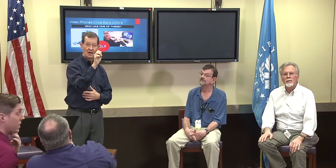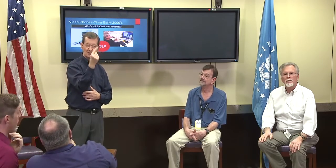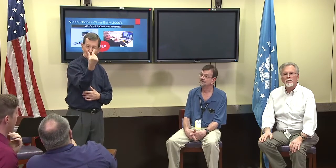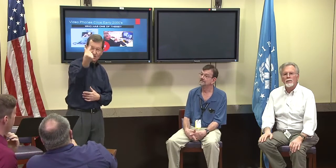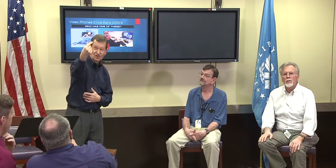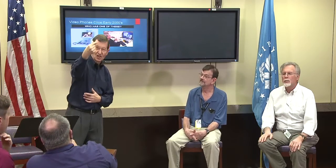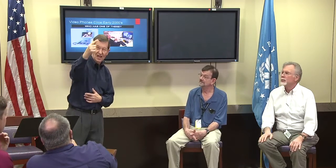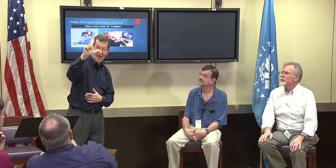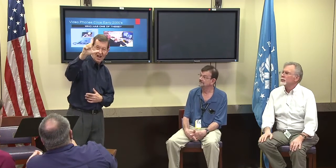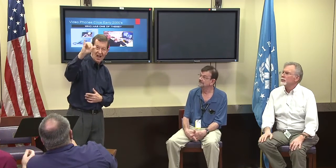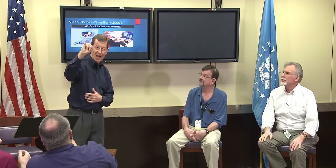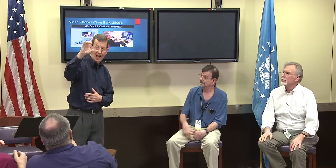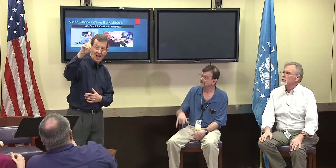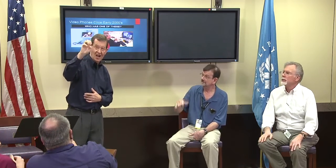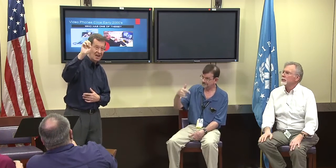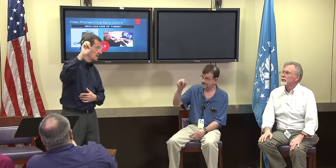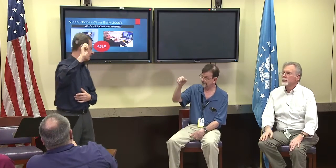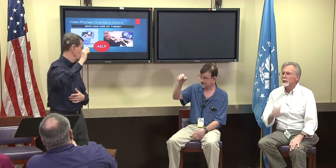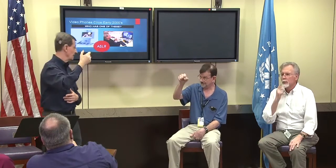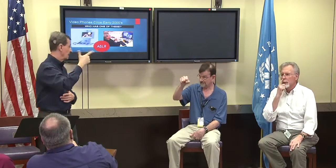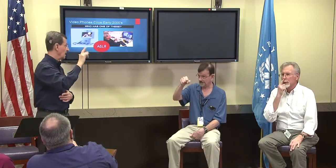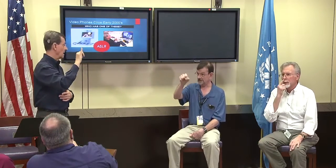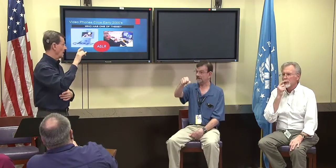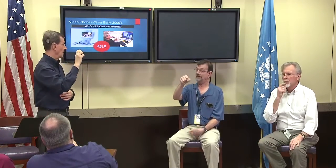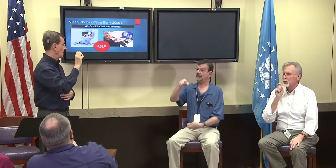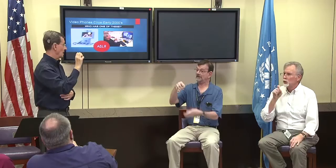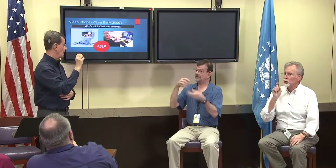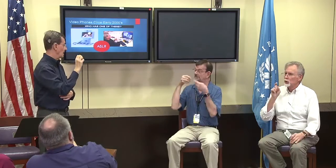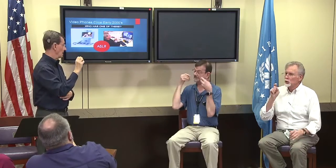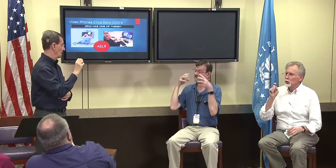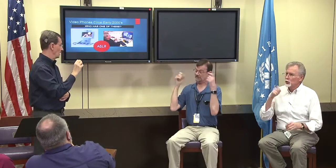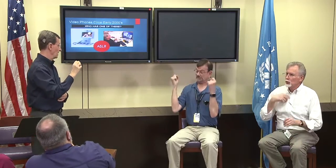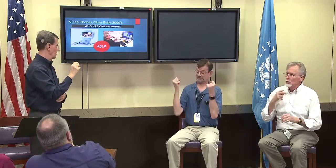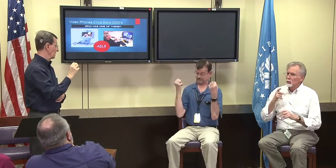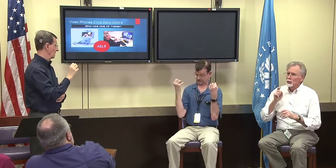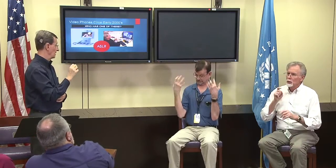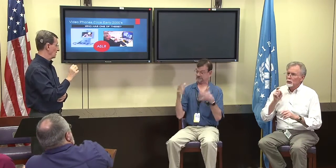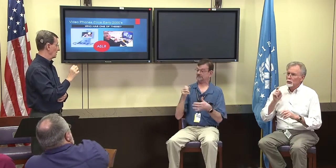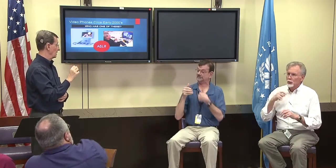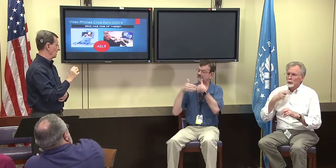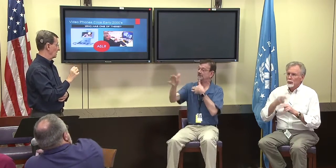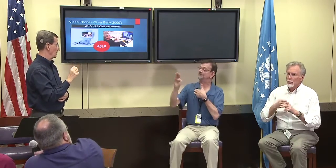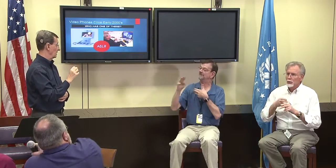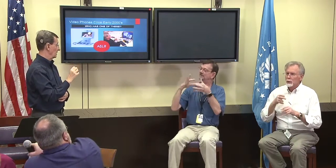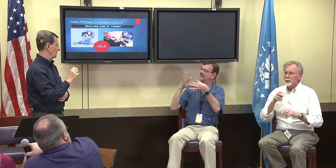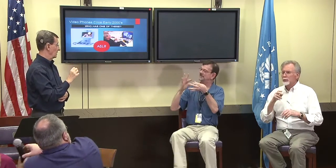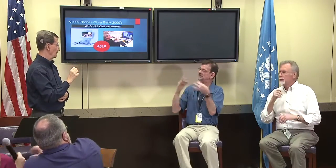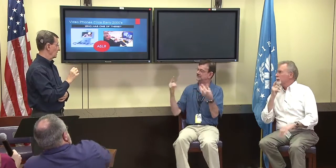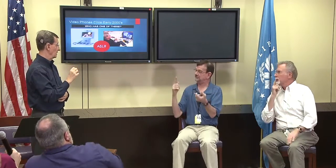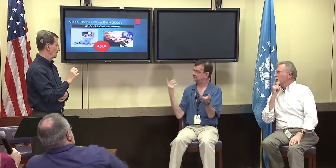Alex Richey: Are there, is a new technology? This is a question from the audience. Could you talk about GLIDE, G L I D E?